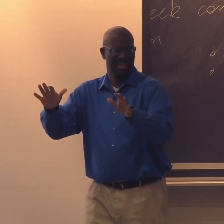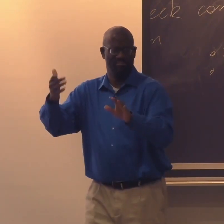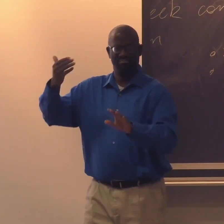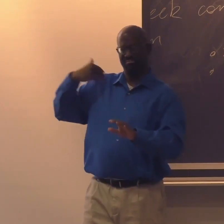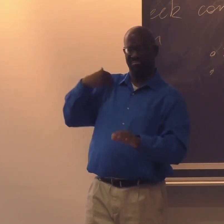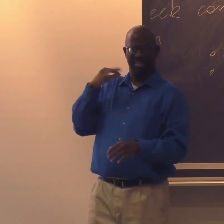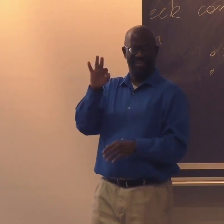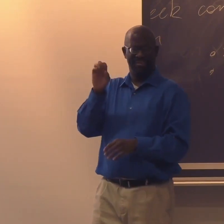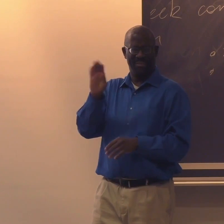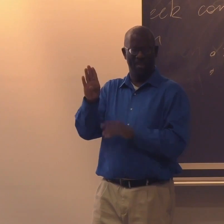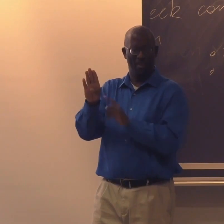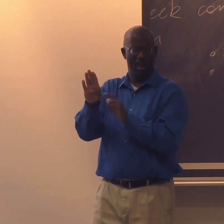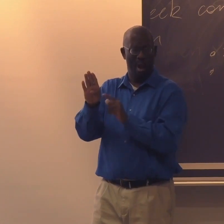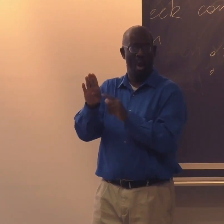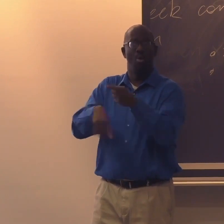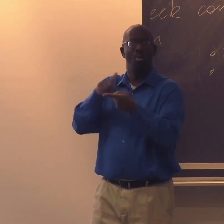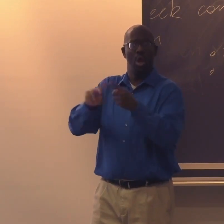So right before this movie was about to be released